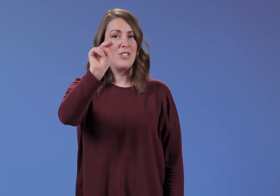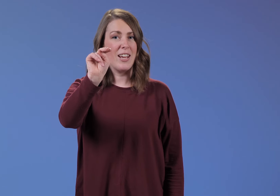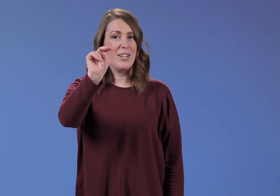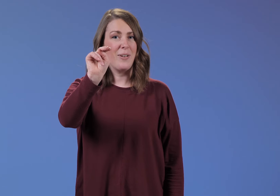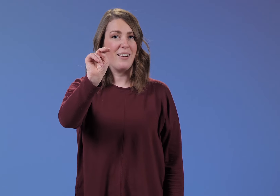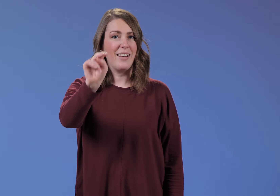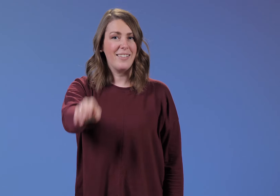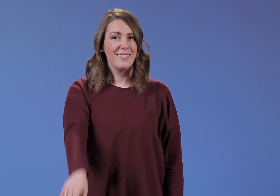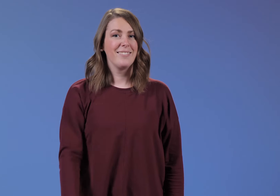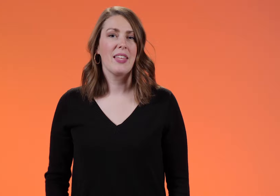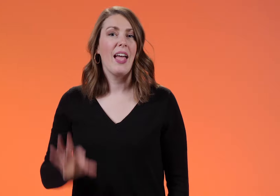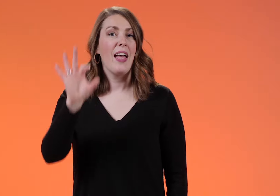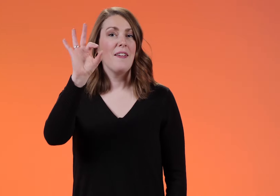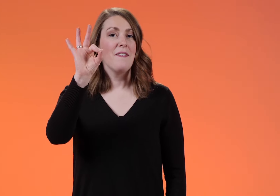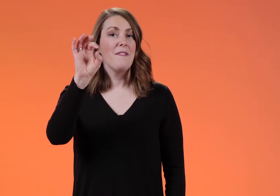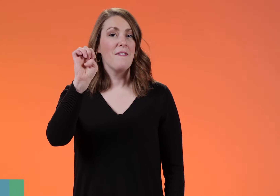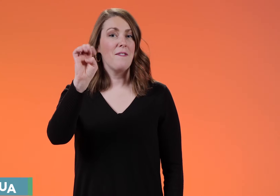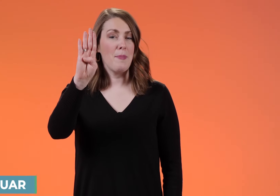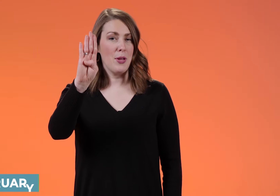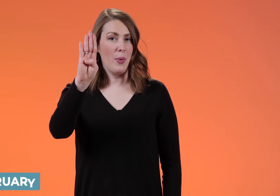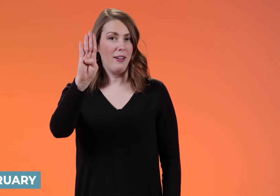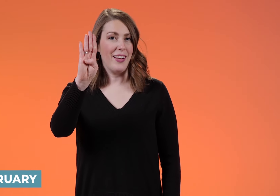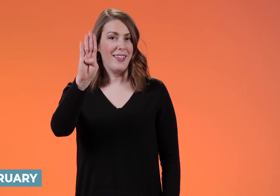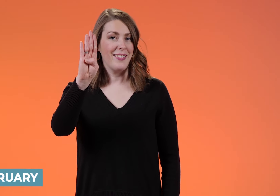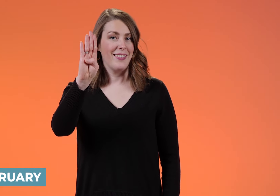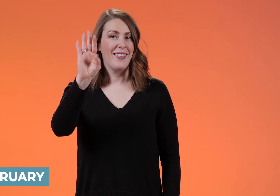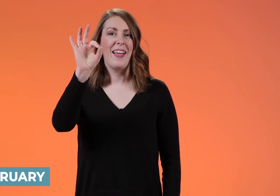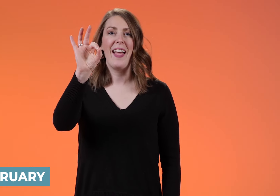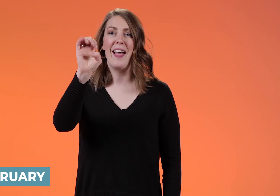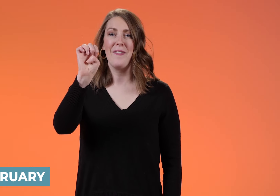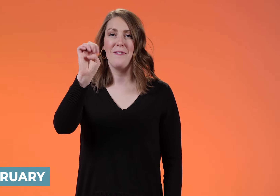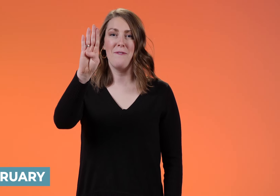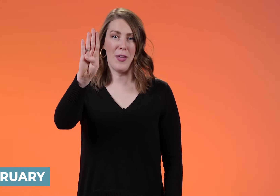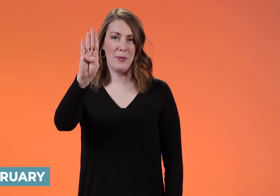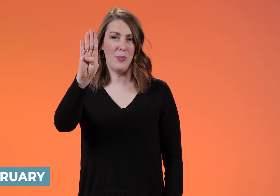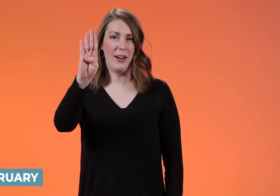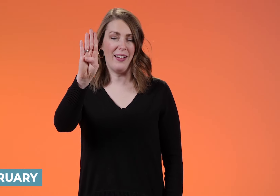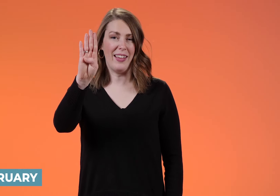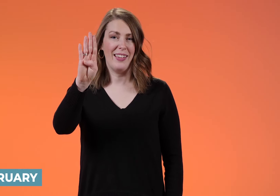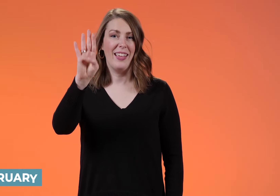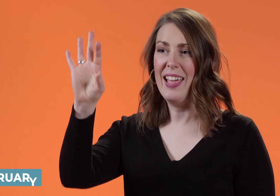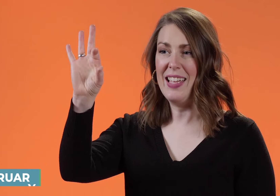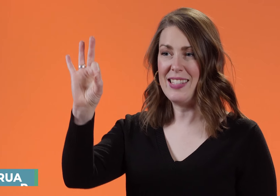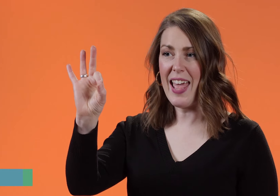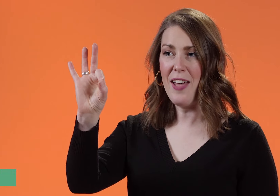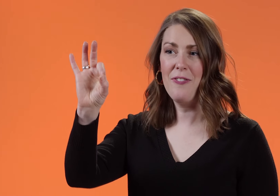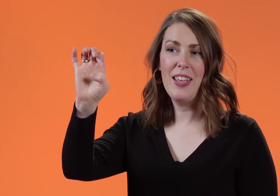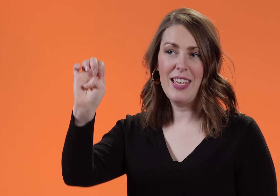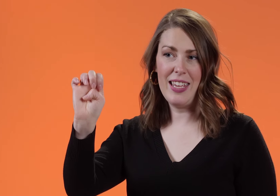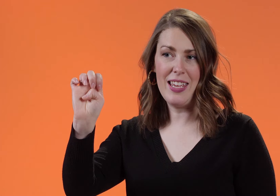JANUARY FEBRUARY FEBRUARY It's F-E-B.